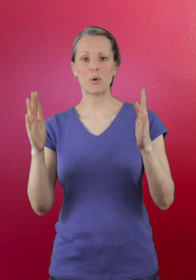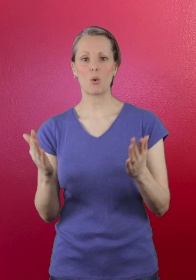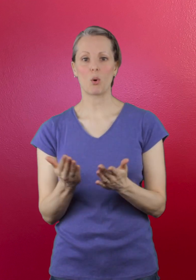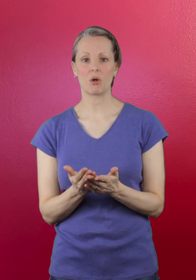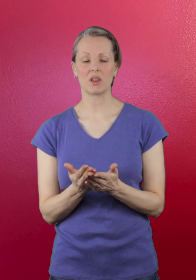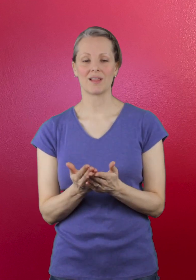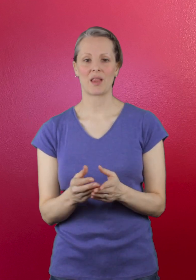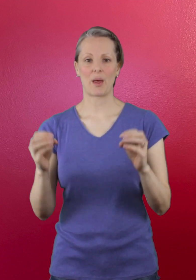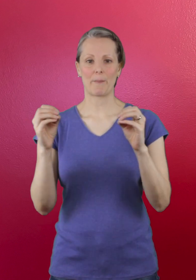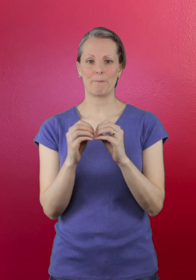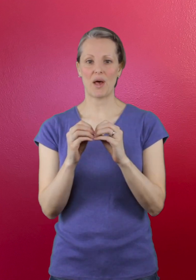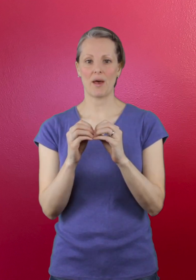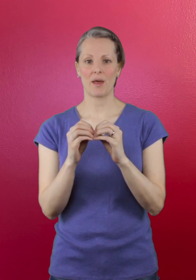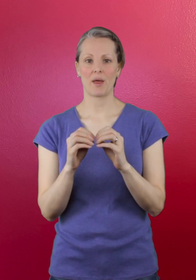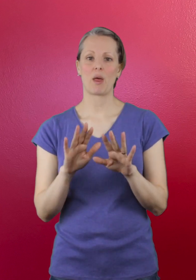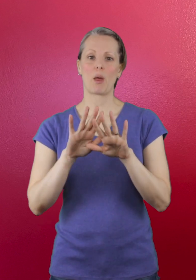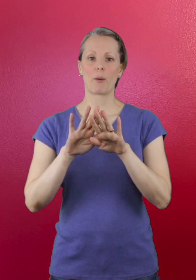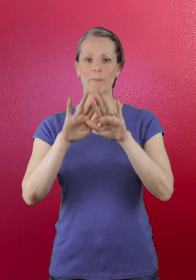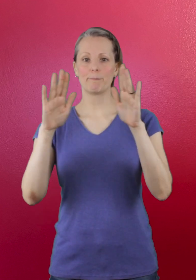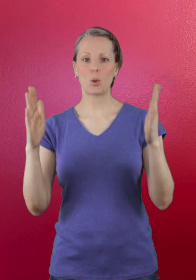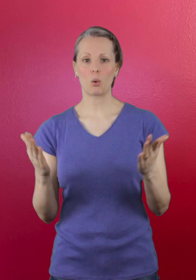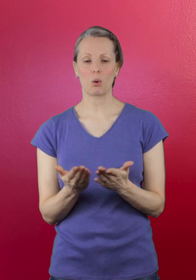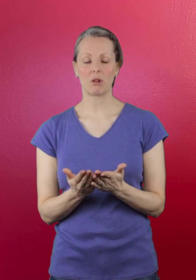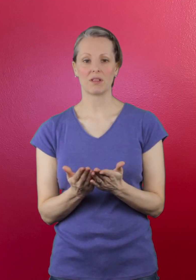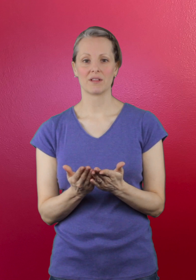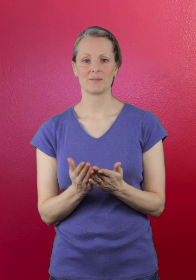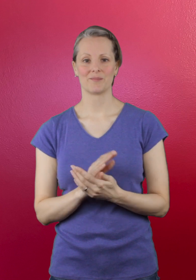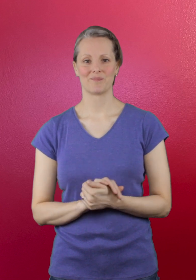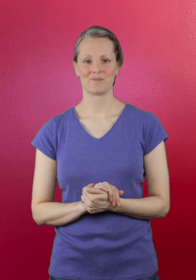ball ... b ... ball